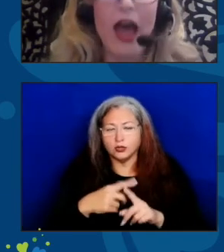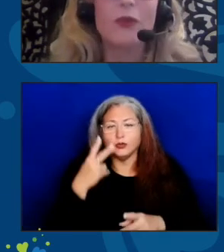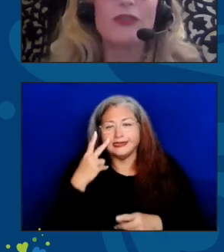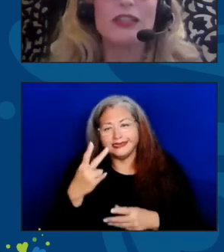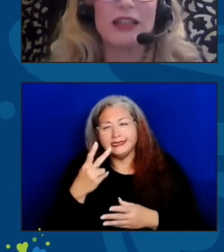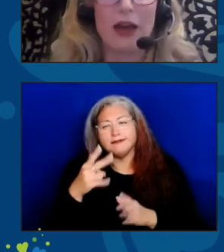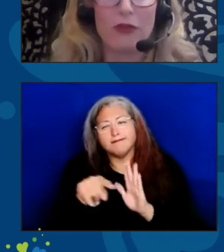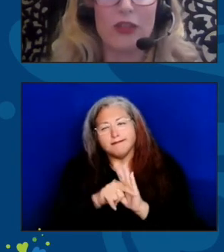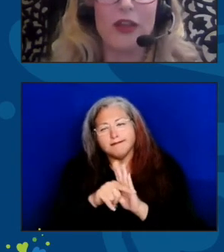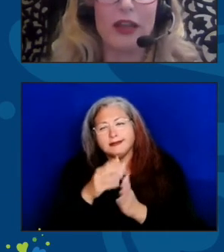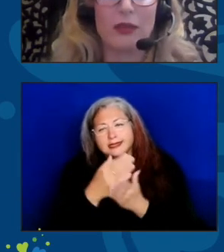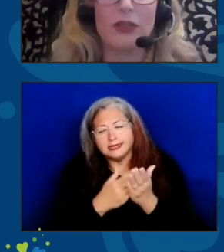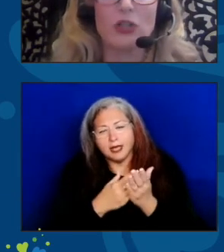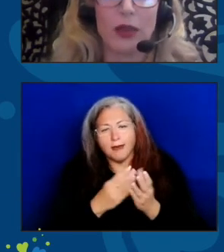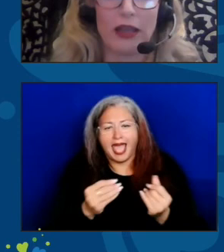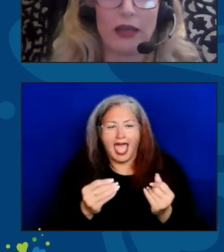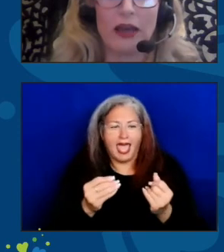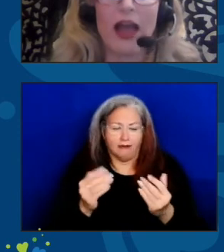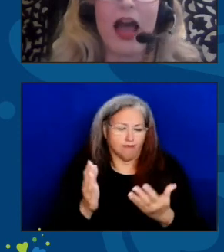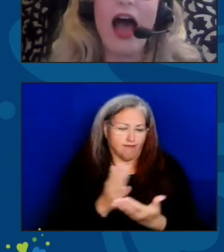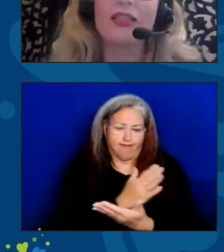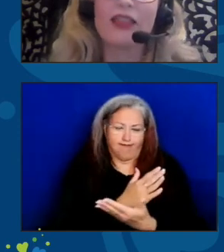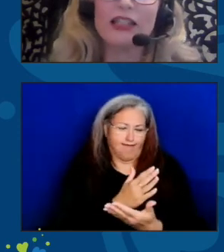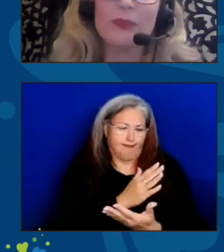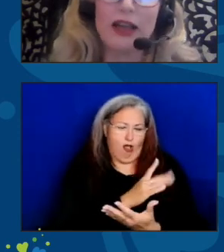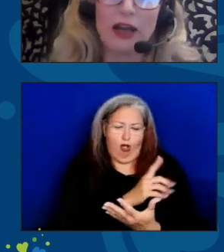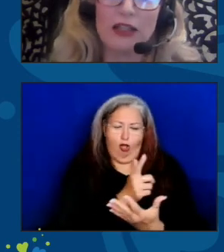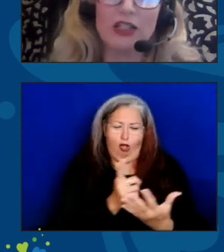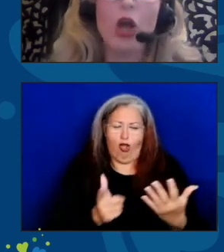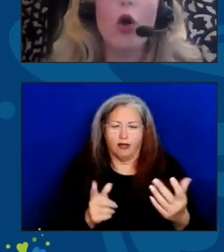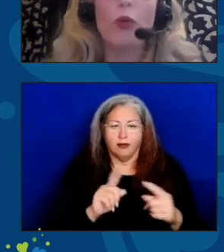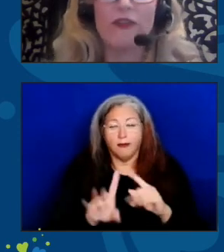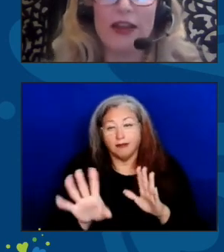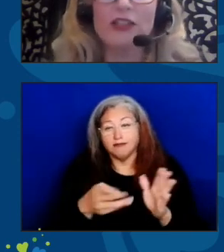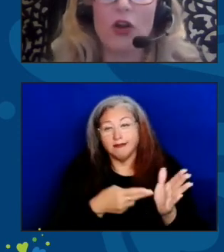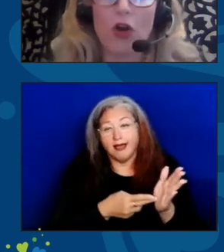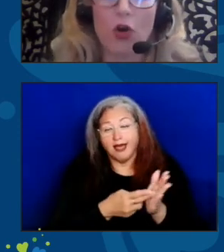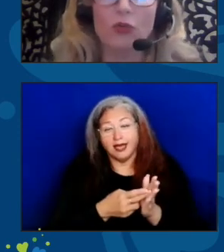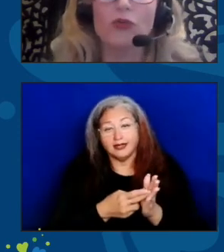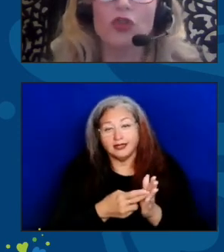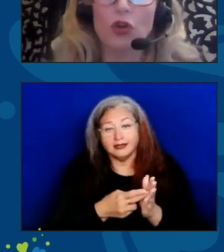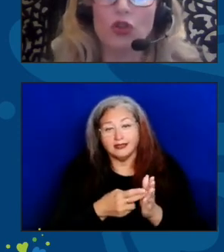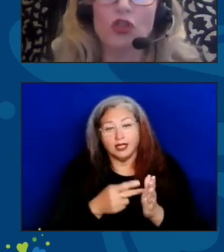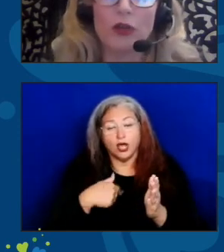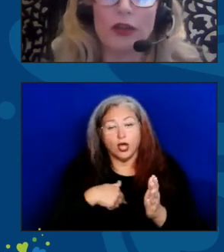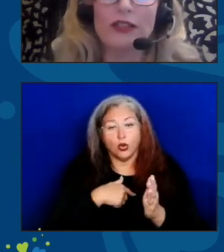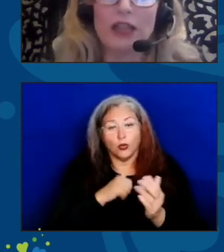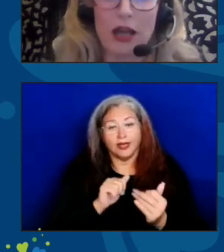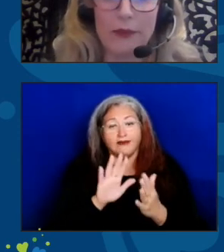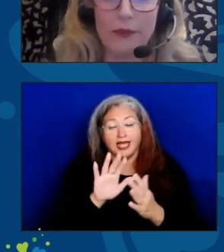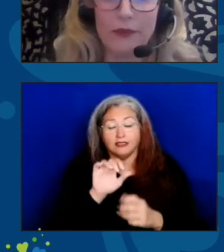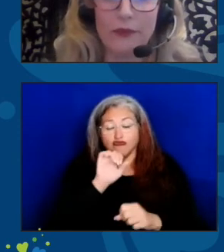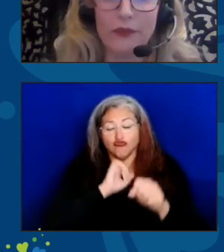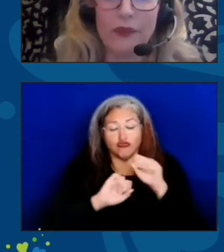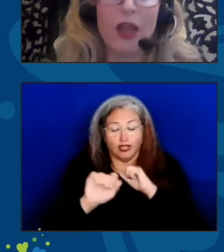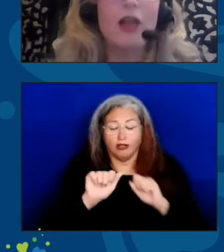and we've seen everything in between. And let's be honest, we face our own struggles during this time.